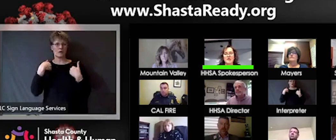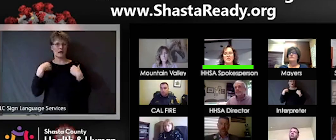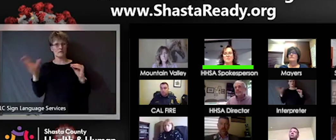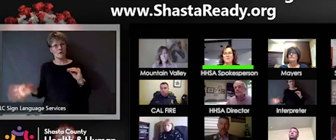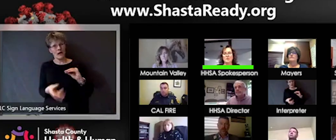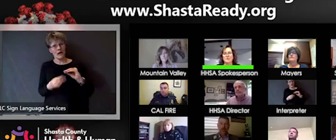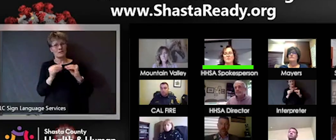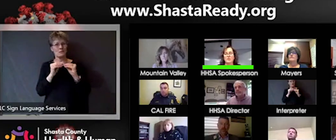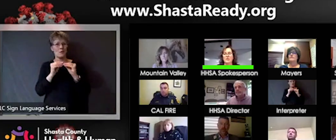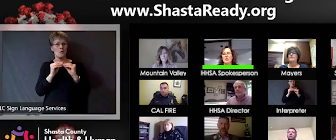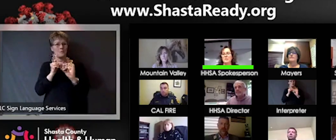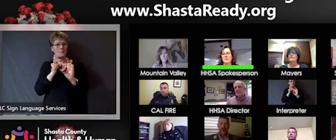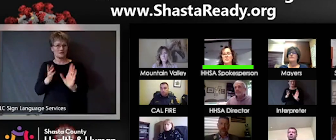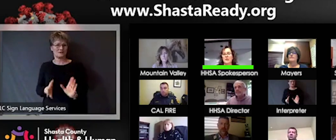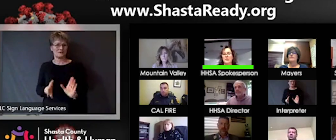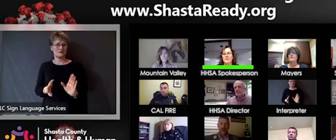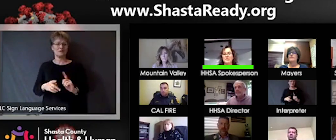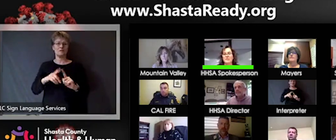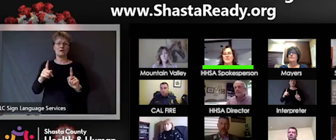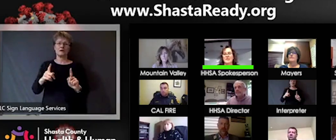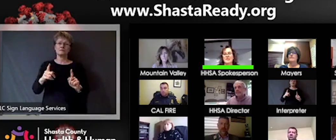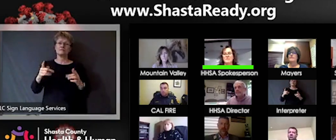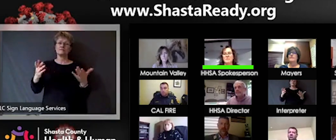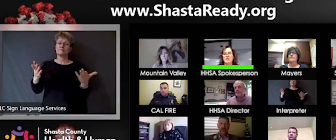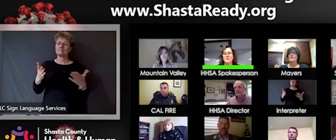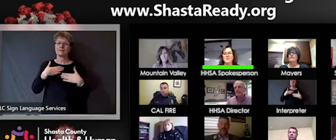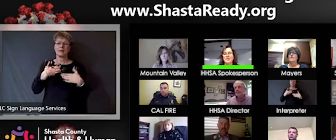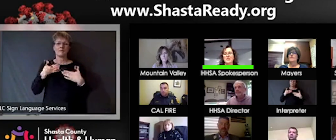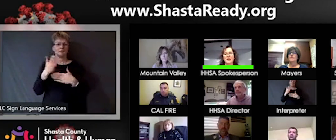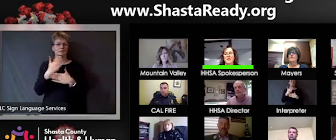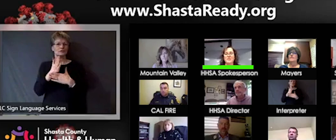share your availability with our media partners so we get as much information